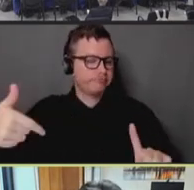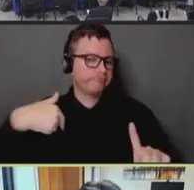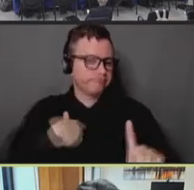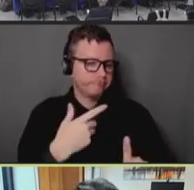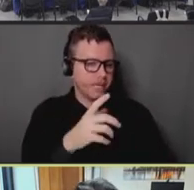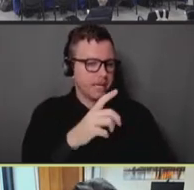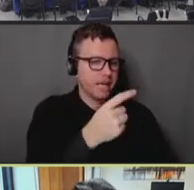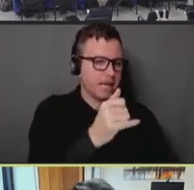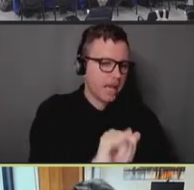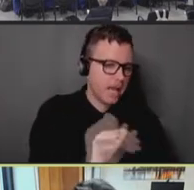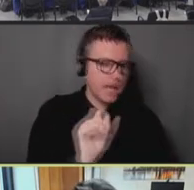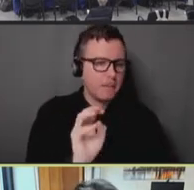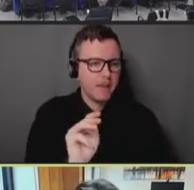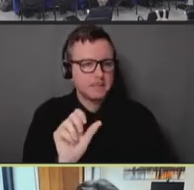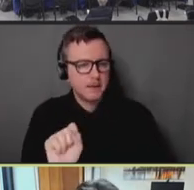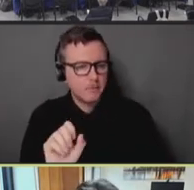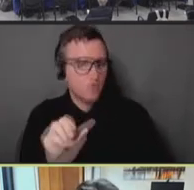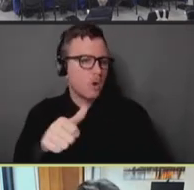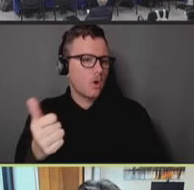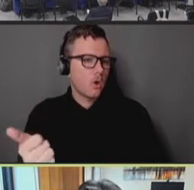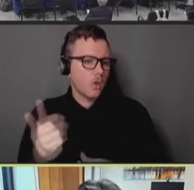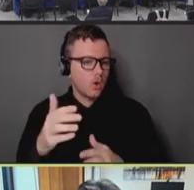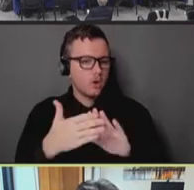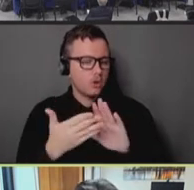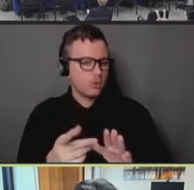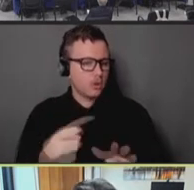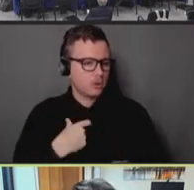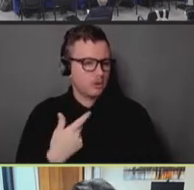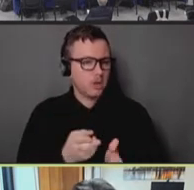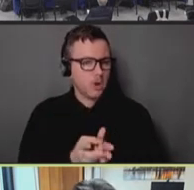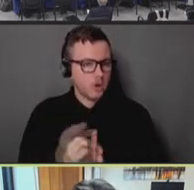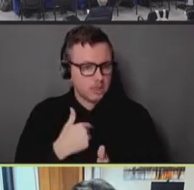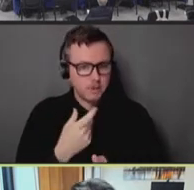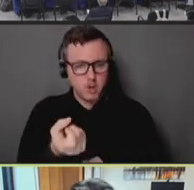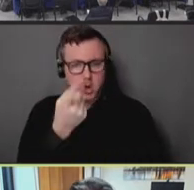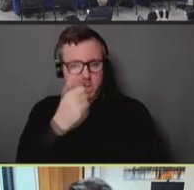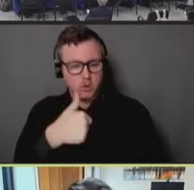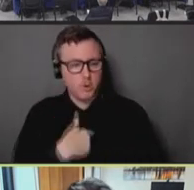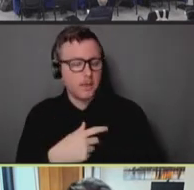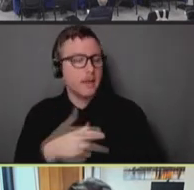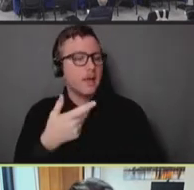but also understanding the constraints of vaccine supply at the time, and the